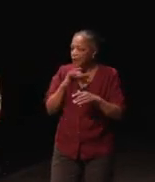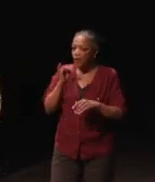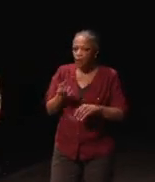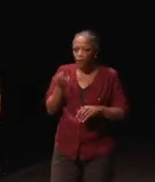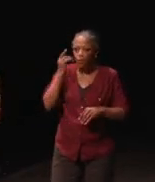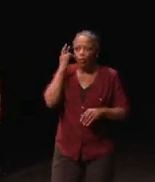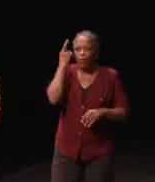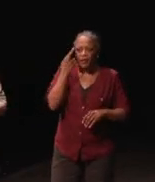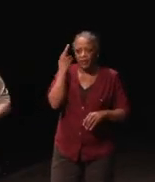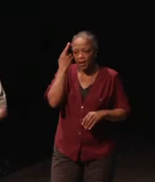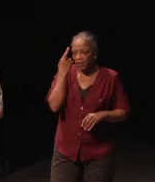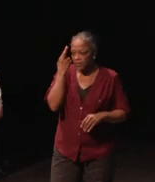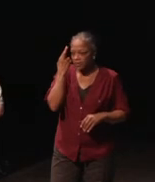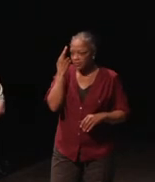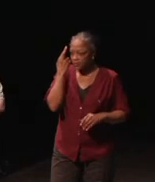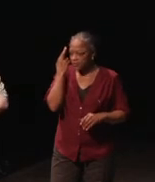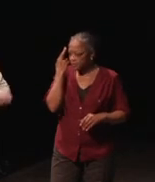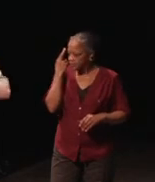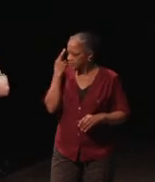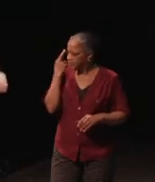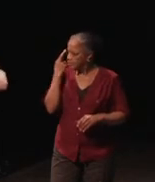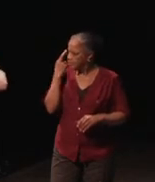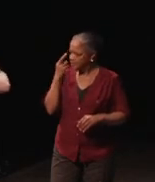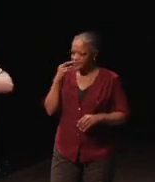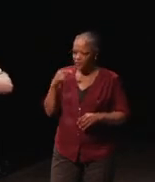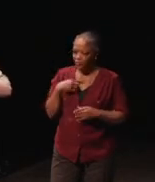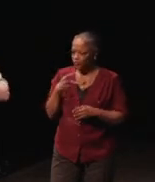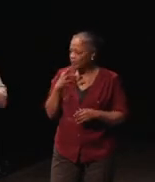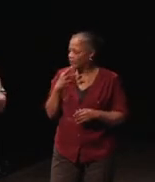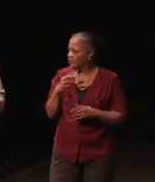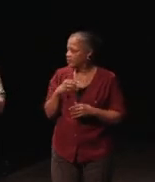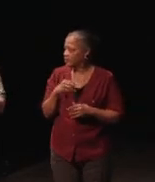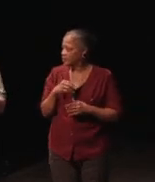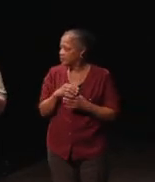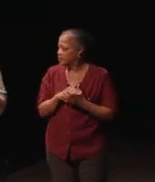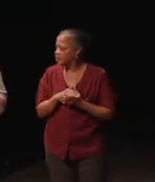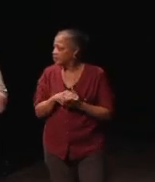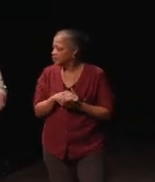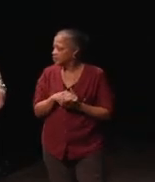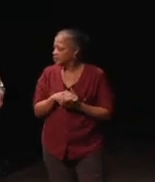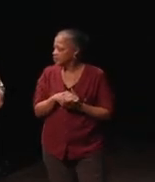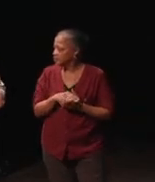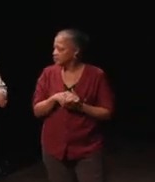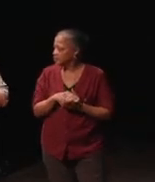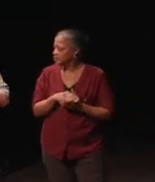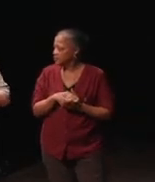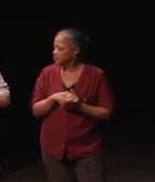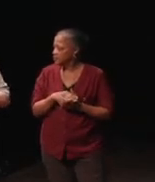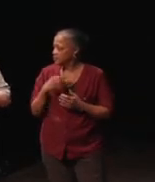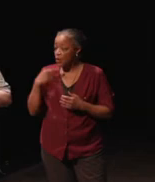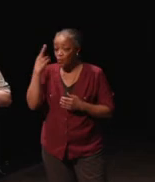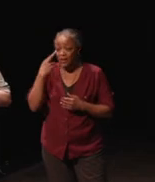that I needed a way